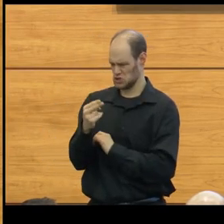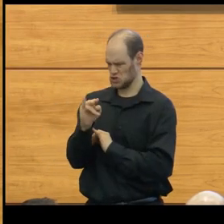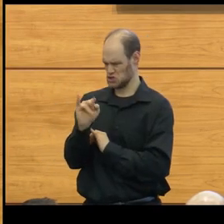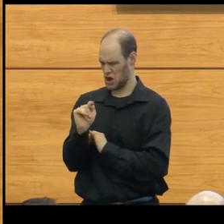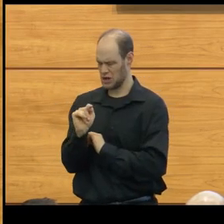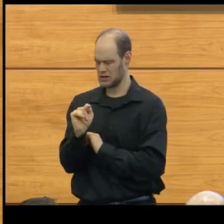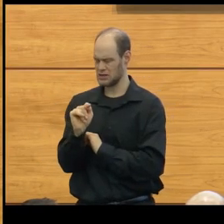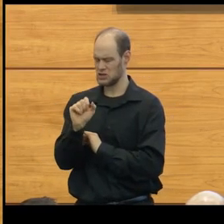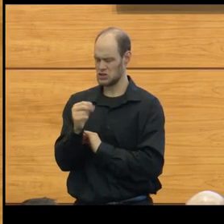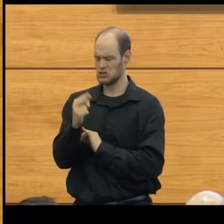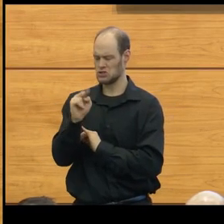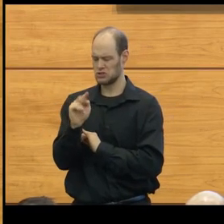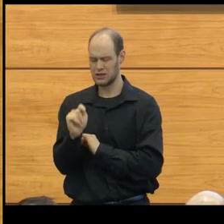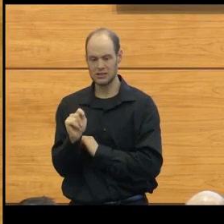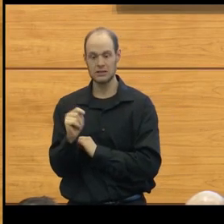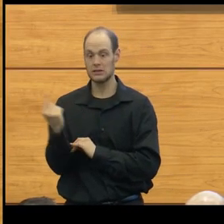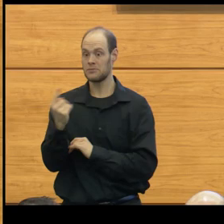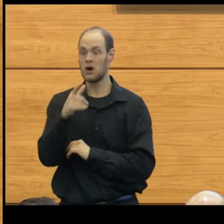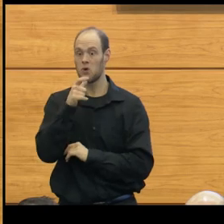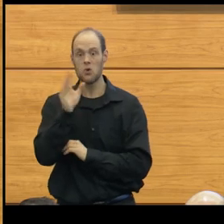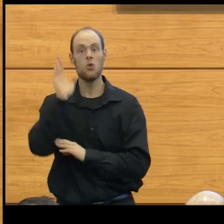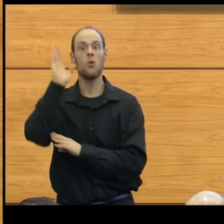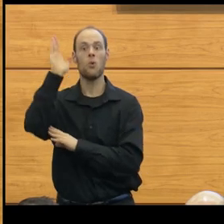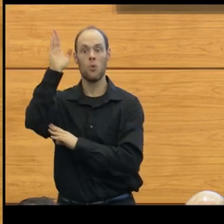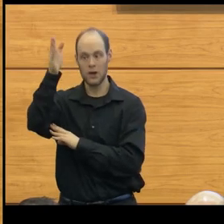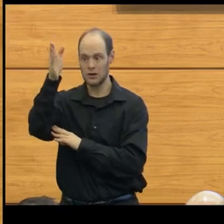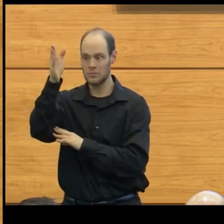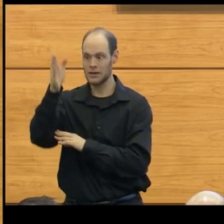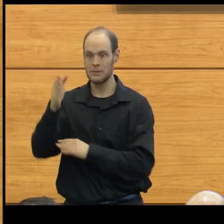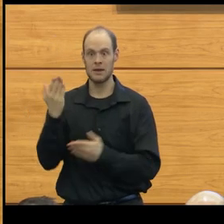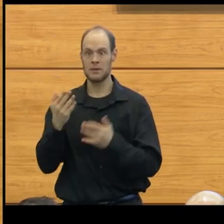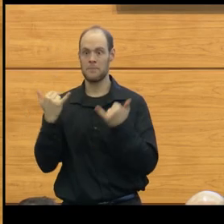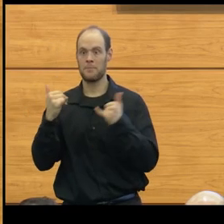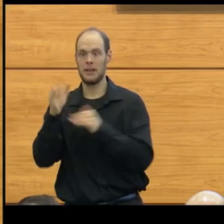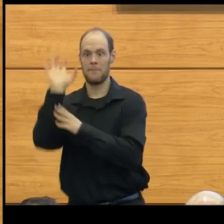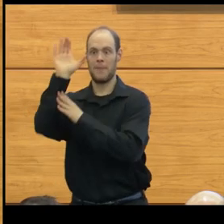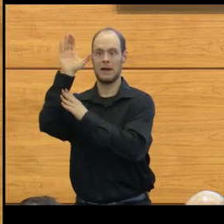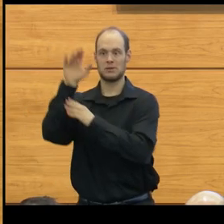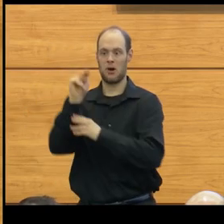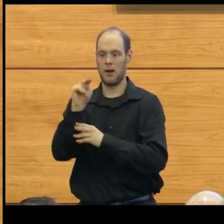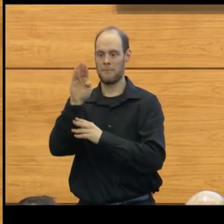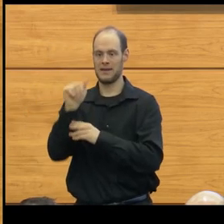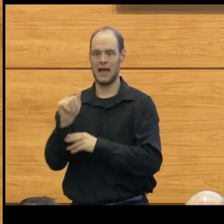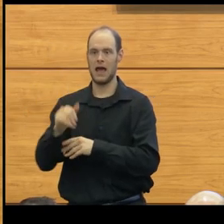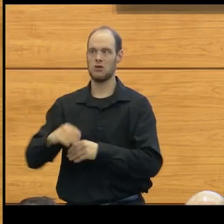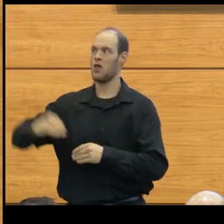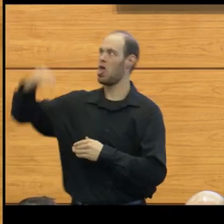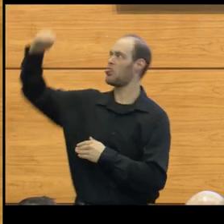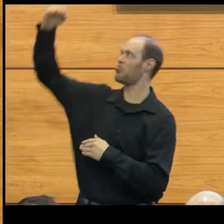I may have somebody who's gonna be, you know, an NBA star. So I need to make sure I've got enough tubing